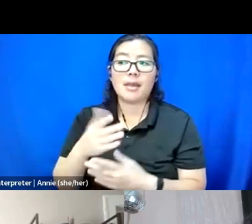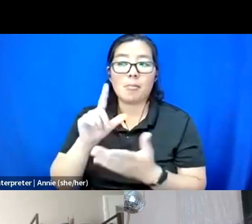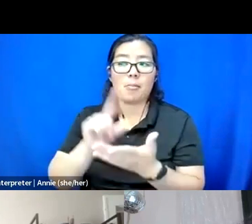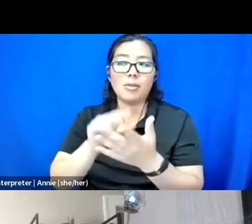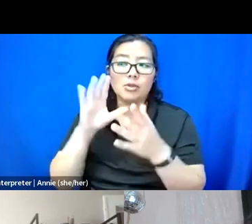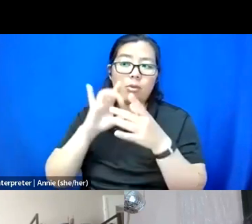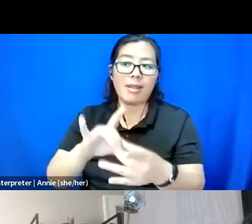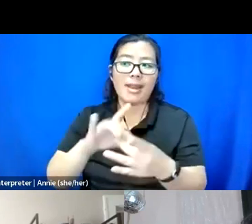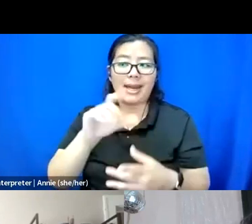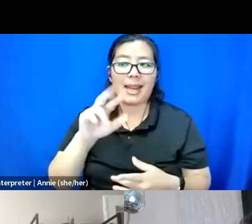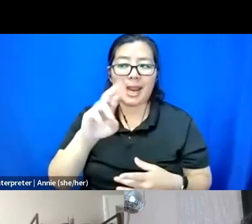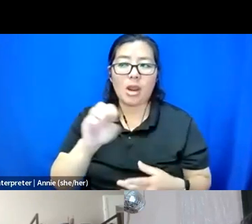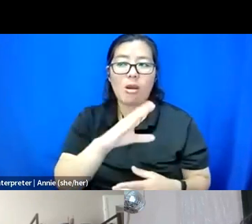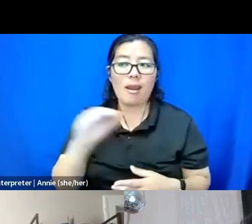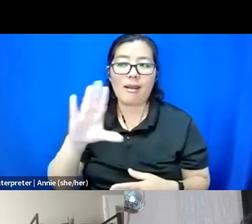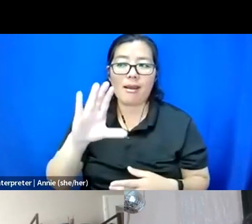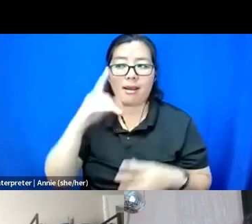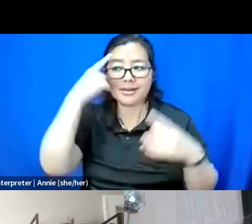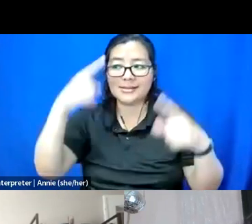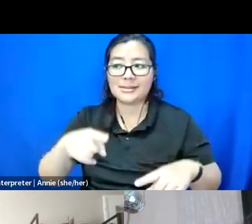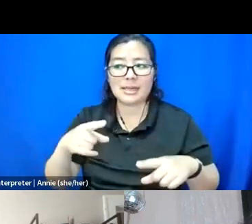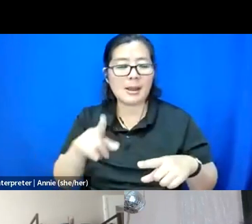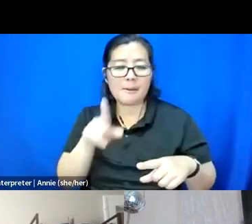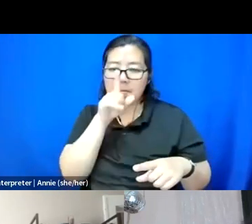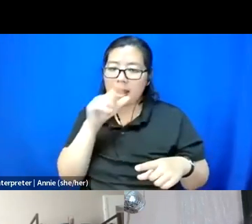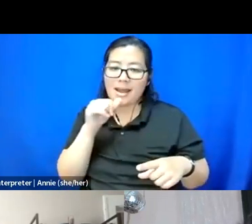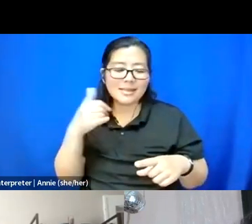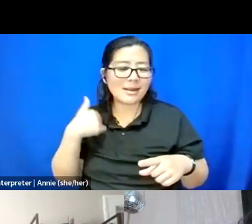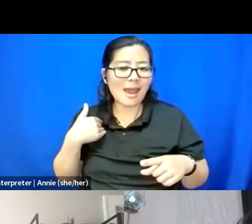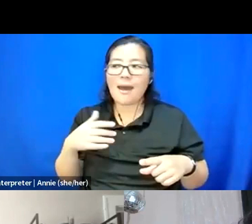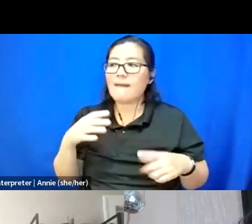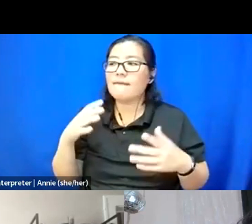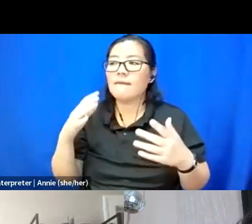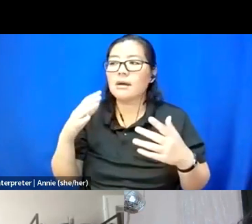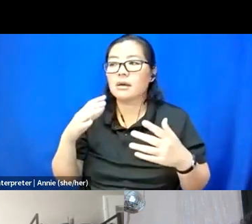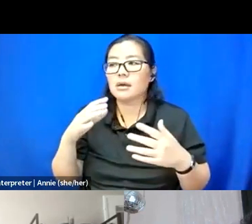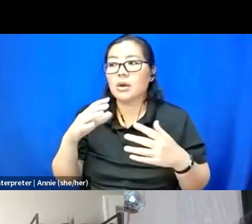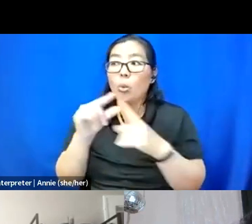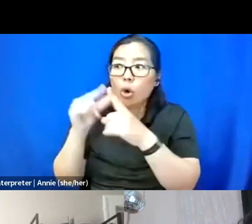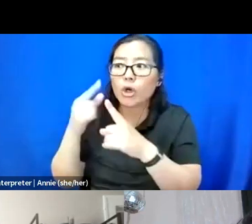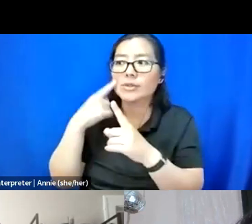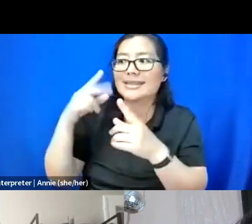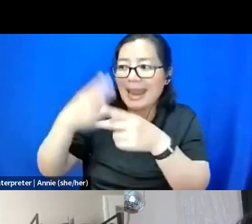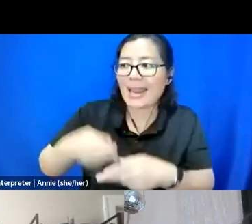I didn't have the words for it before, and I'd love to give credit where credits do using that formulation. Looking through the website now, of course.